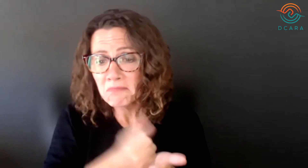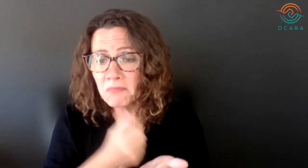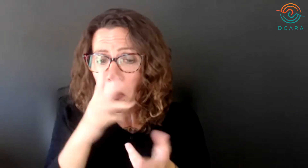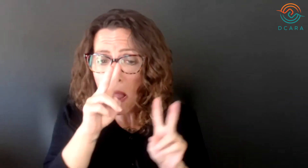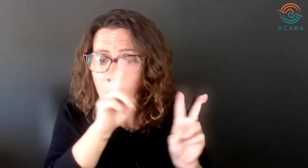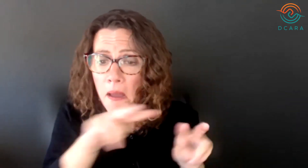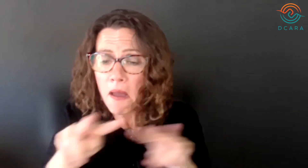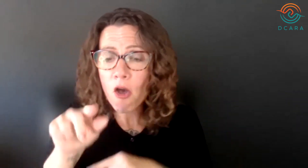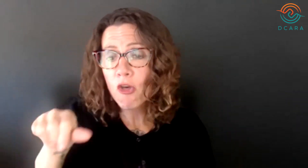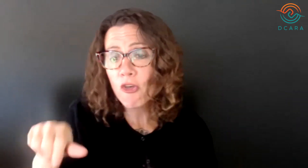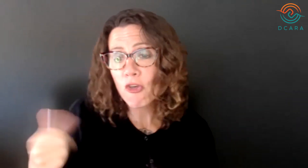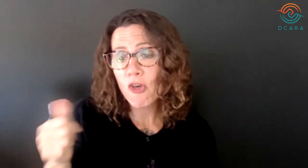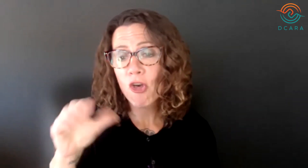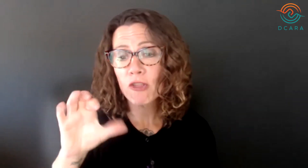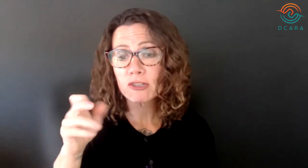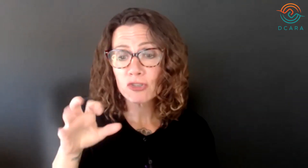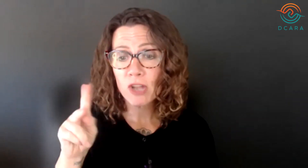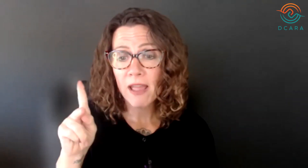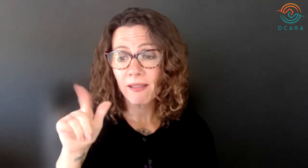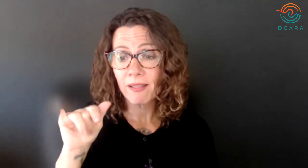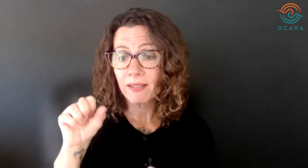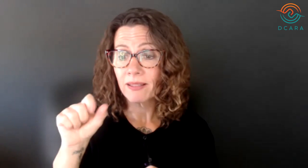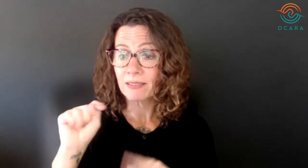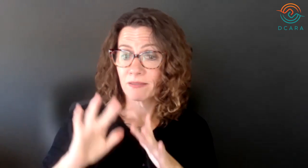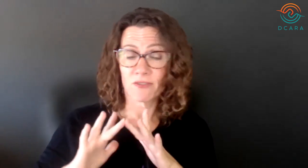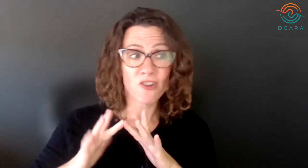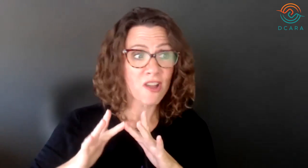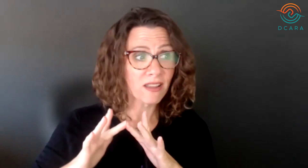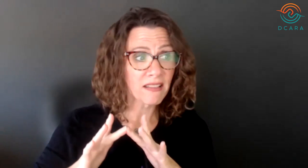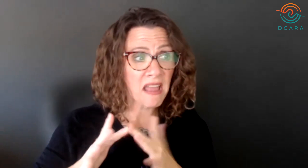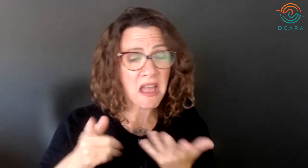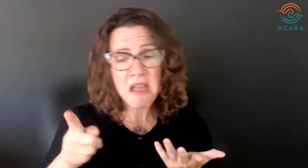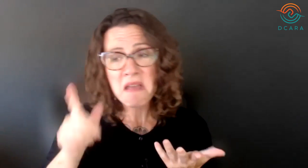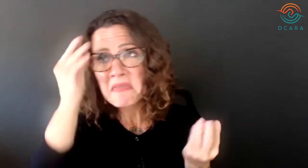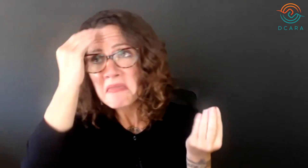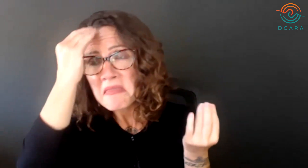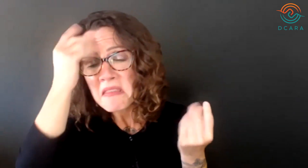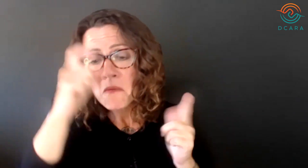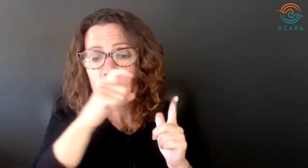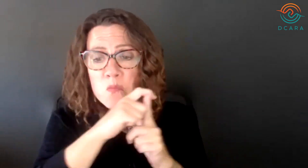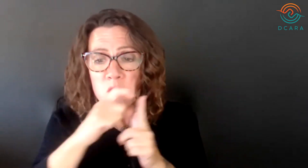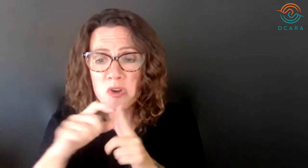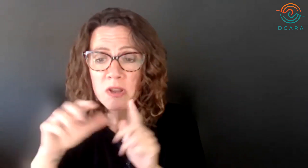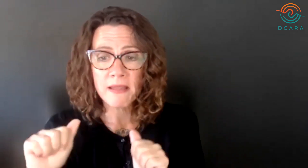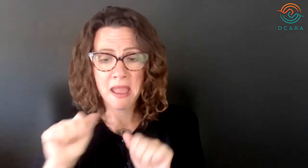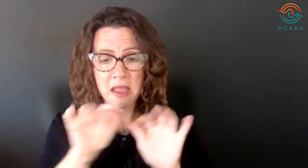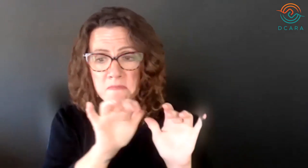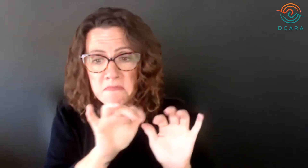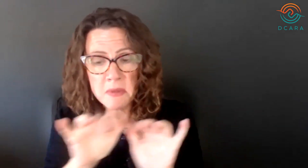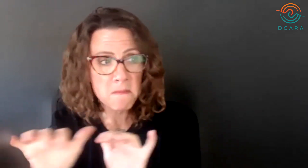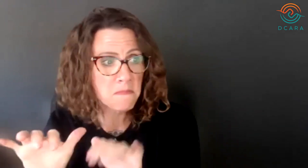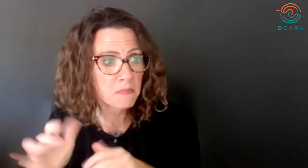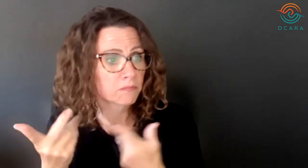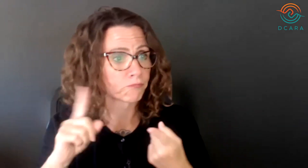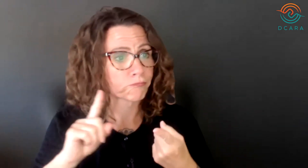To find other checklists, think about keywords to use